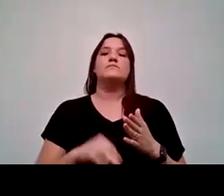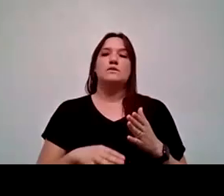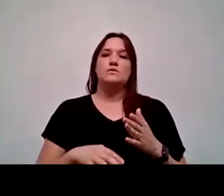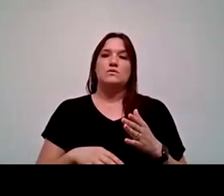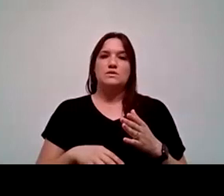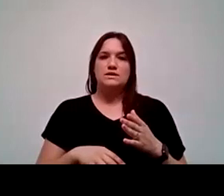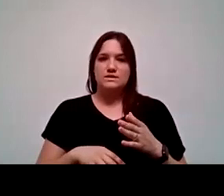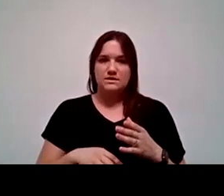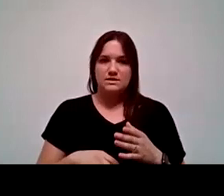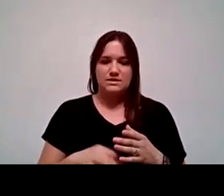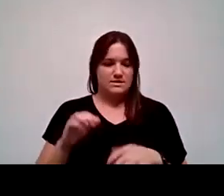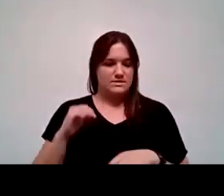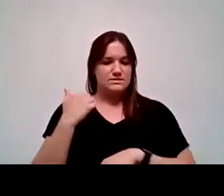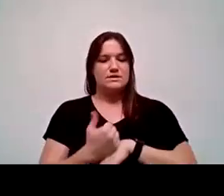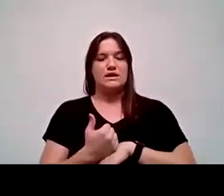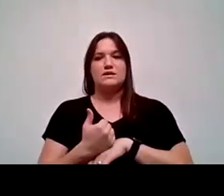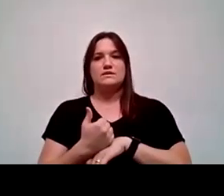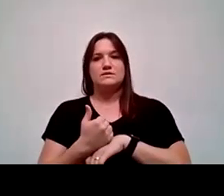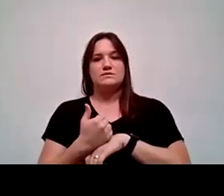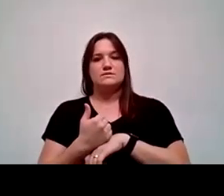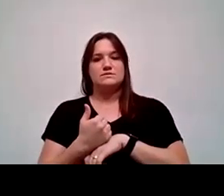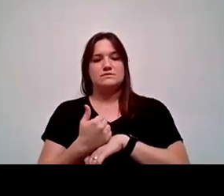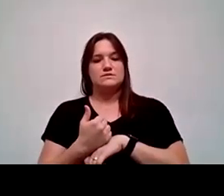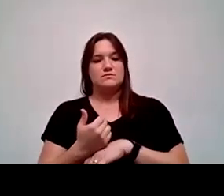that sense of belonging at a higher education institution was a challenge for me.